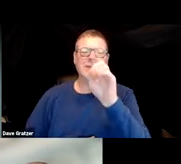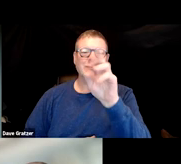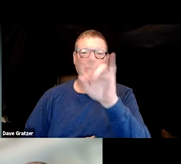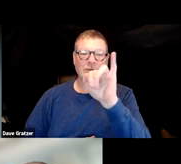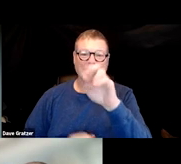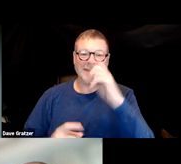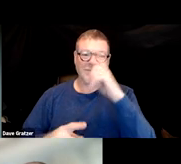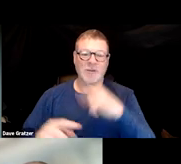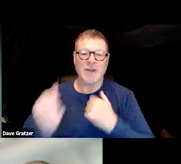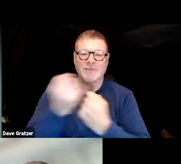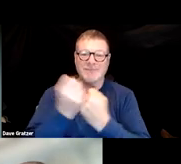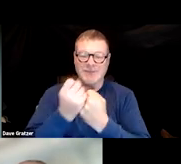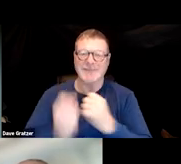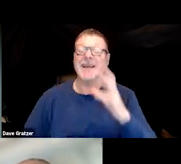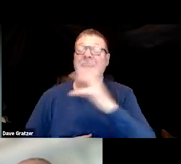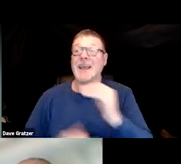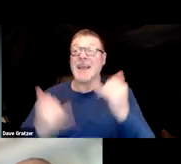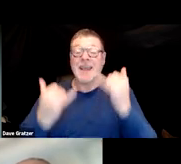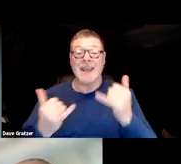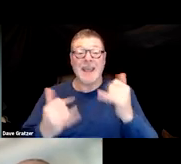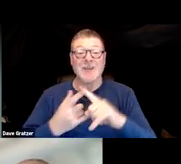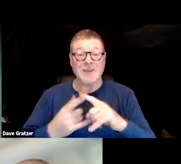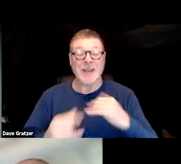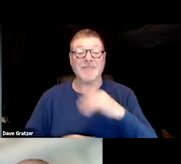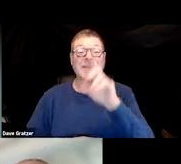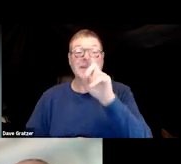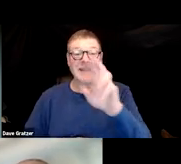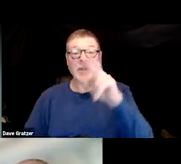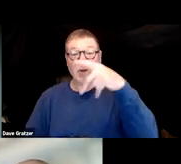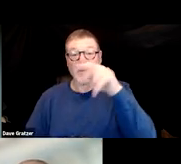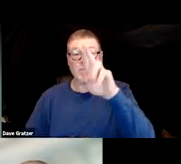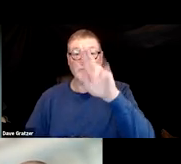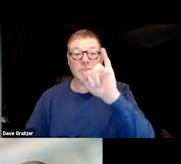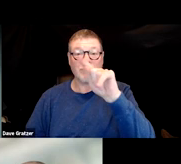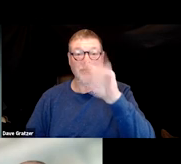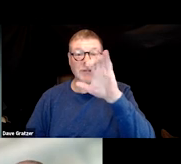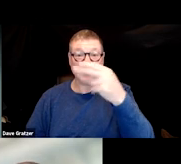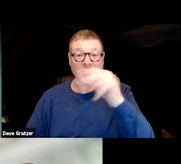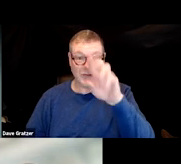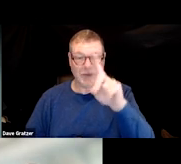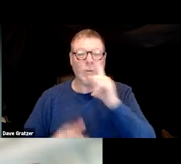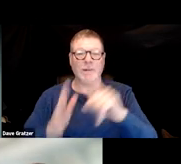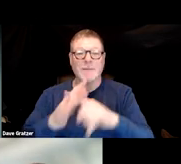of our webinar series and now to kick things off we have Dr. Pritchard who will begin his presentation. Dr. Pritchard?